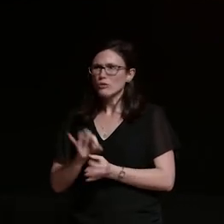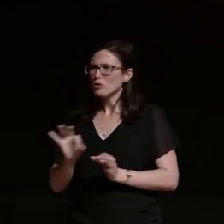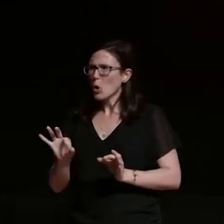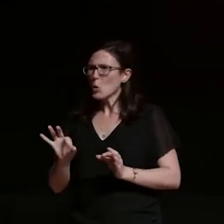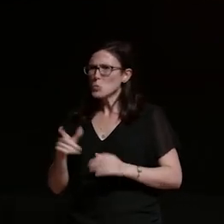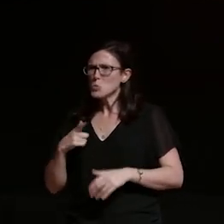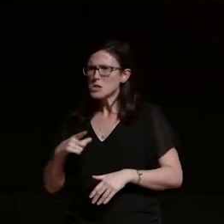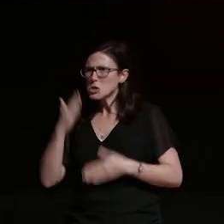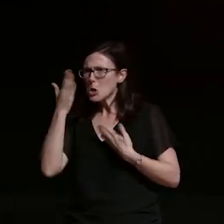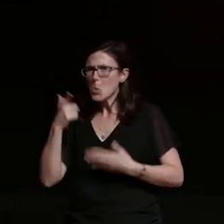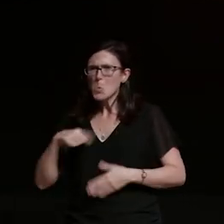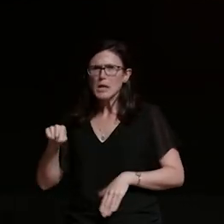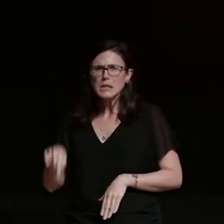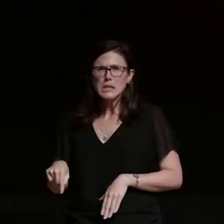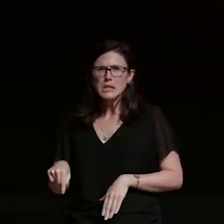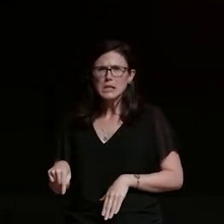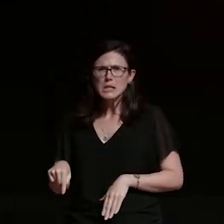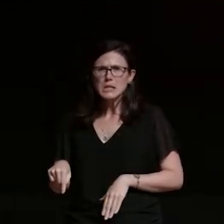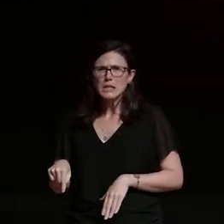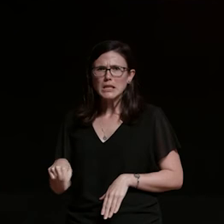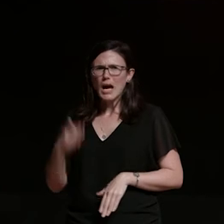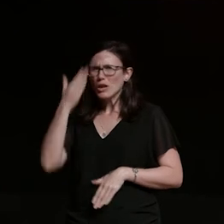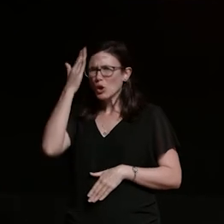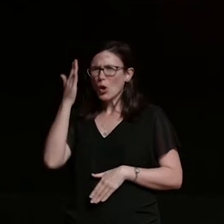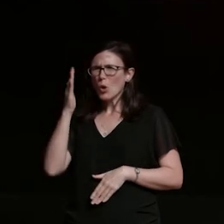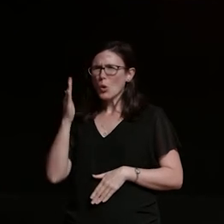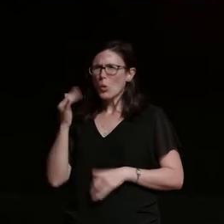and i don't know what he was thinking he would do to help he doesn't cook he doesn't clean